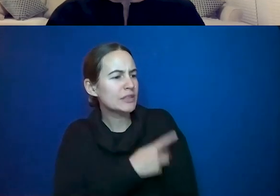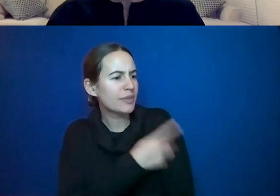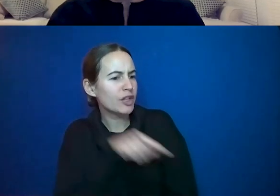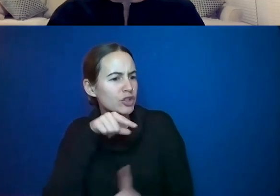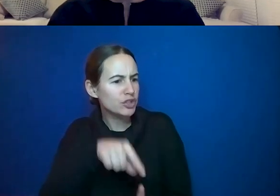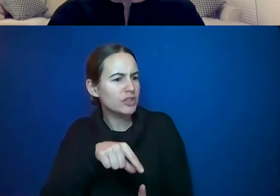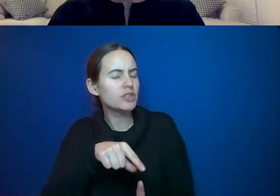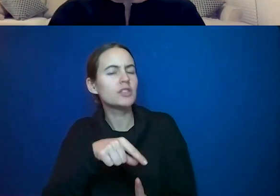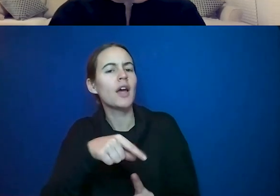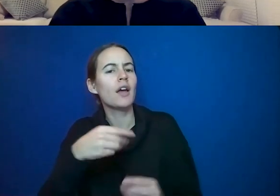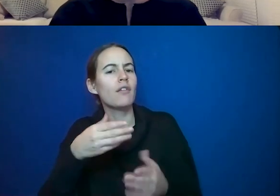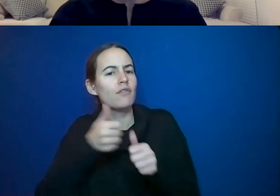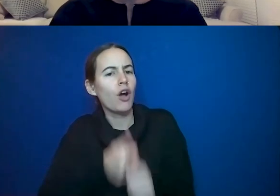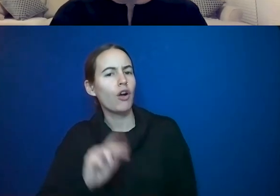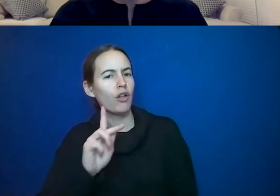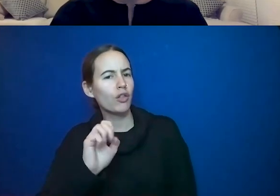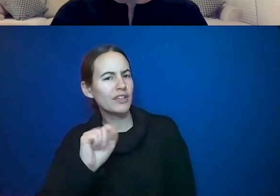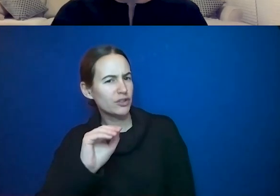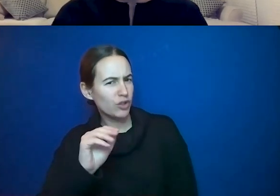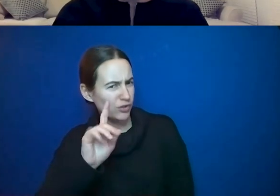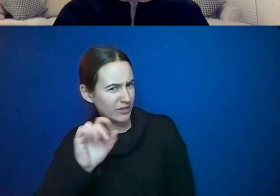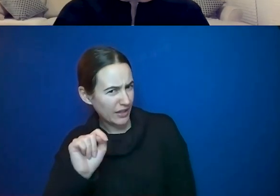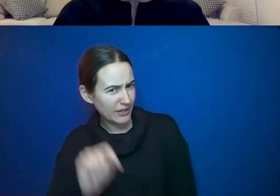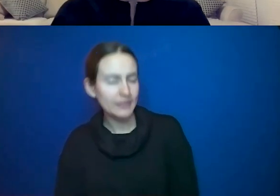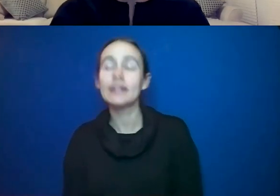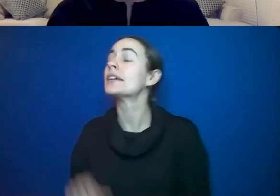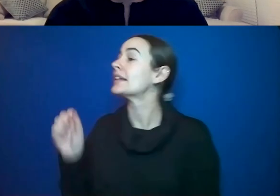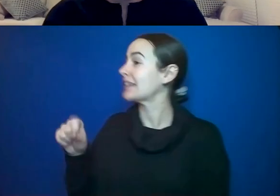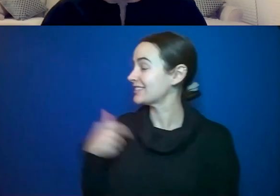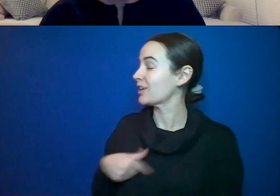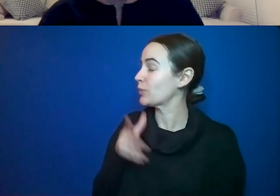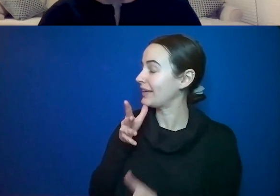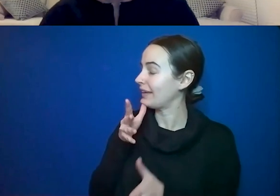We do and we hate KETO diet.